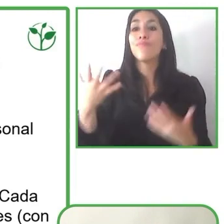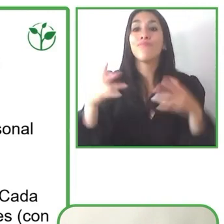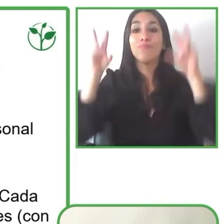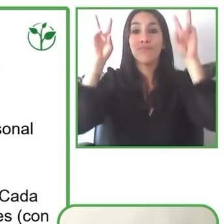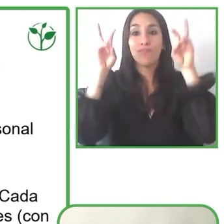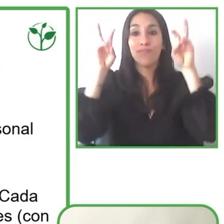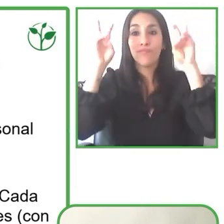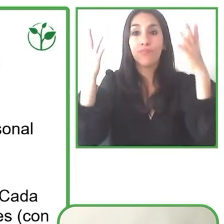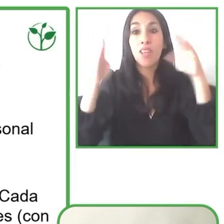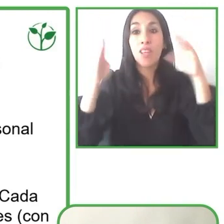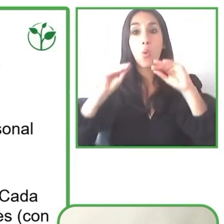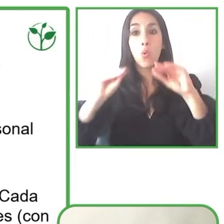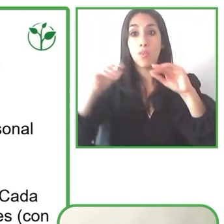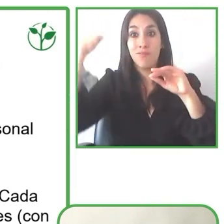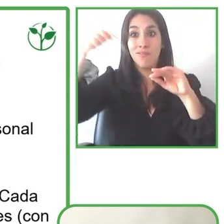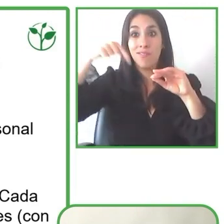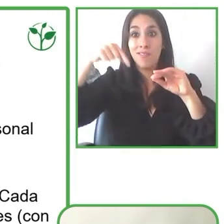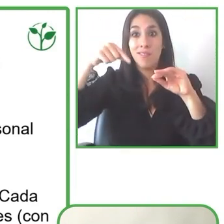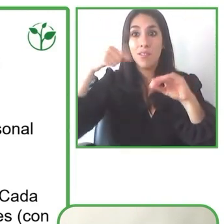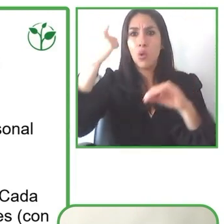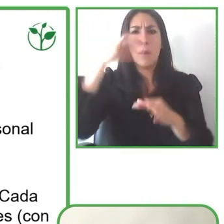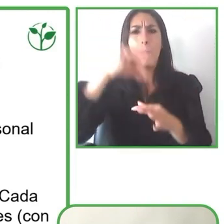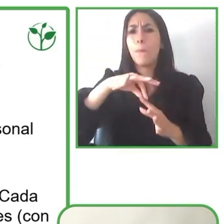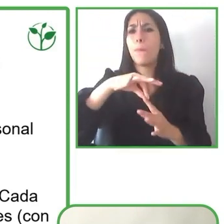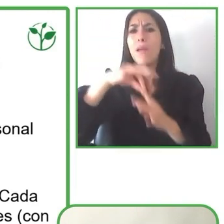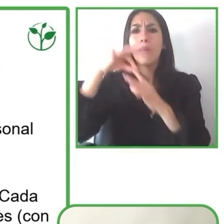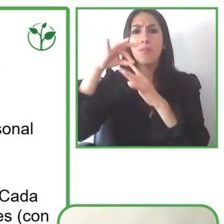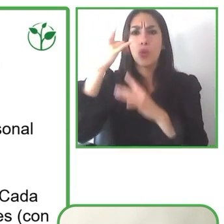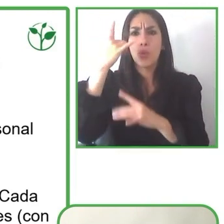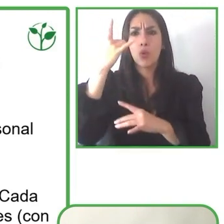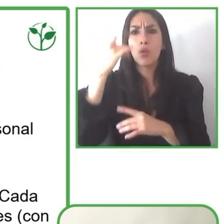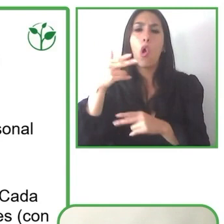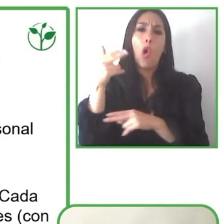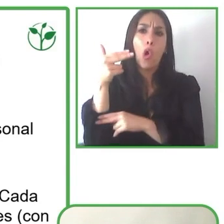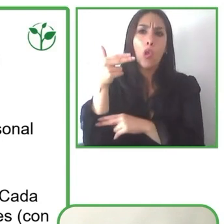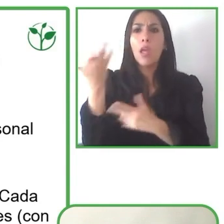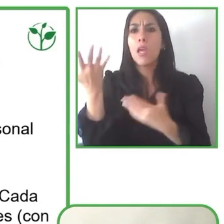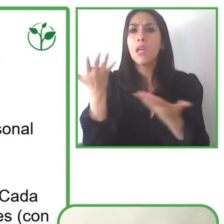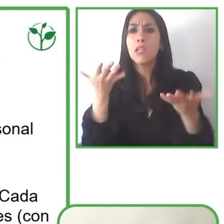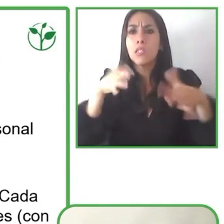it's been a bit more difficult too, because we didn't